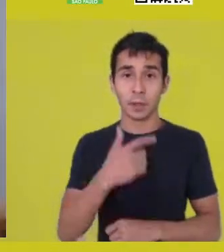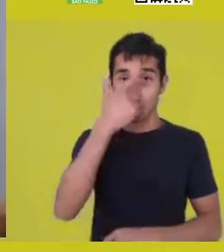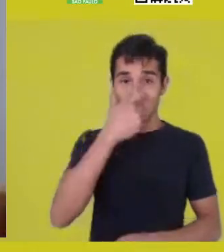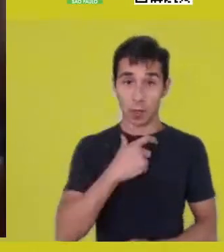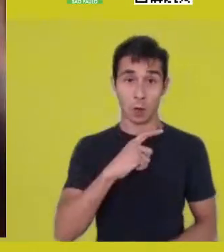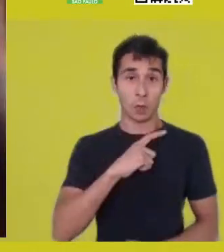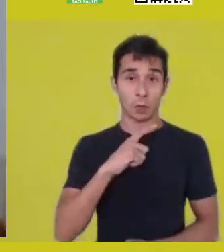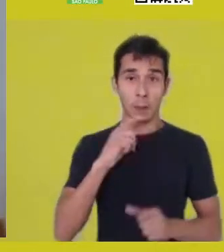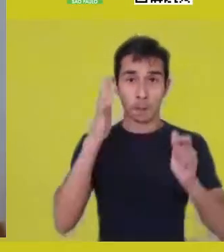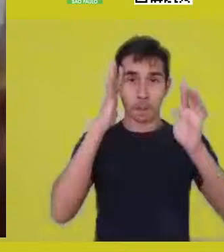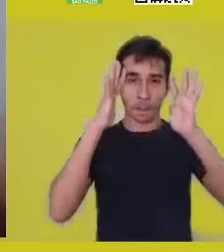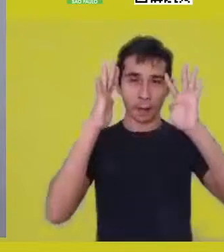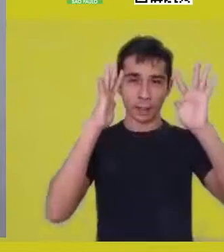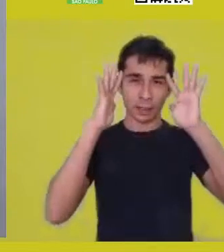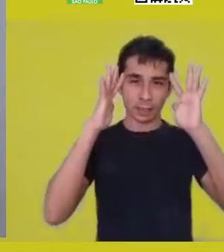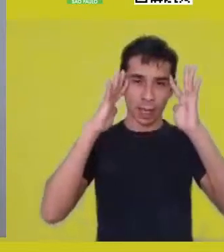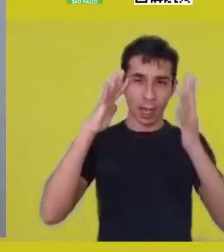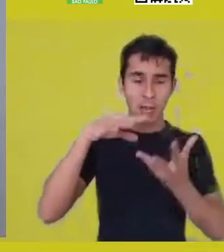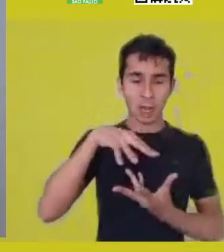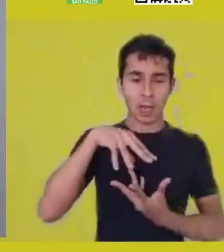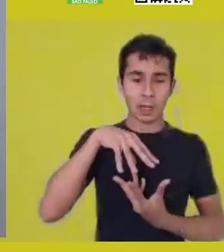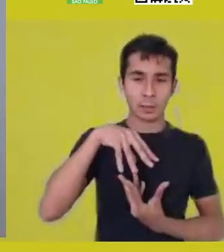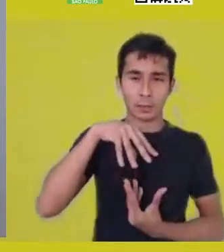elevations, spiritualities might appeal. No!